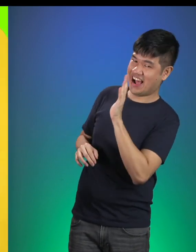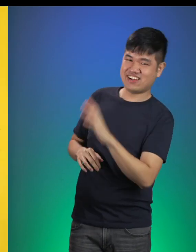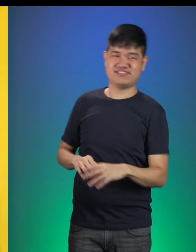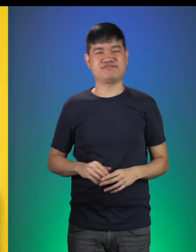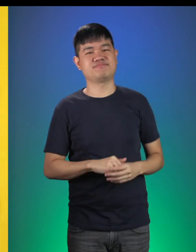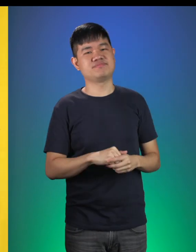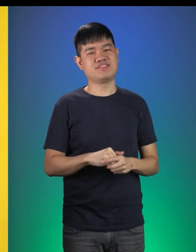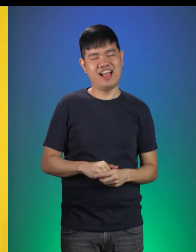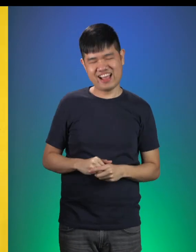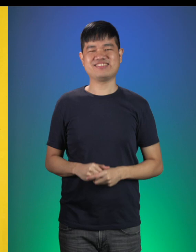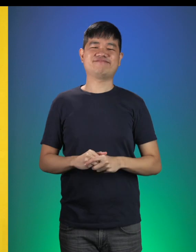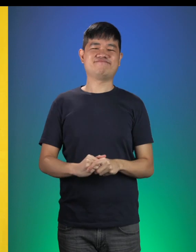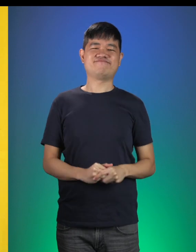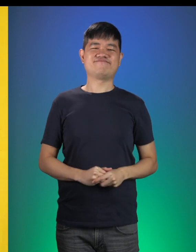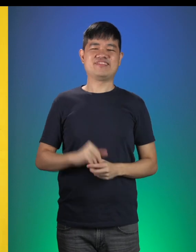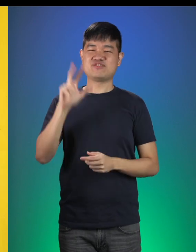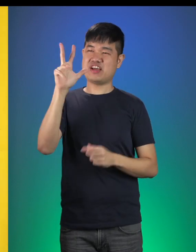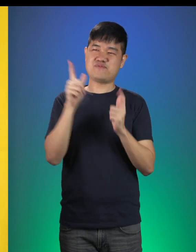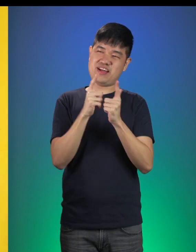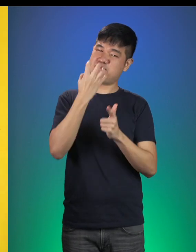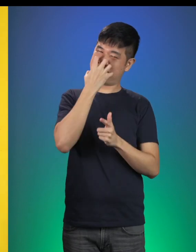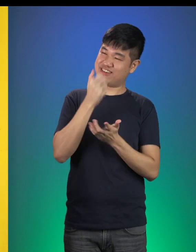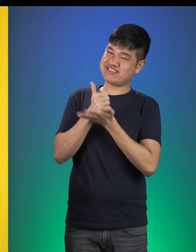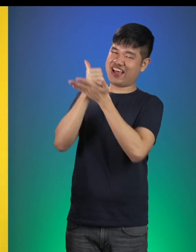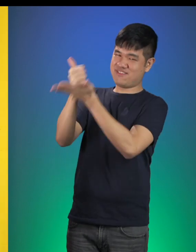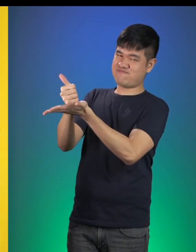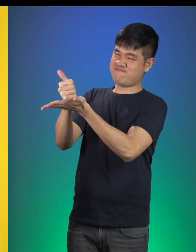Dwayne: And so once again, with the help of the Three Little Pigs,